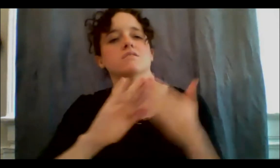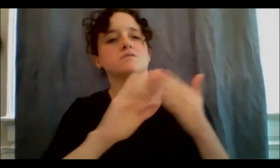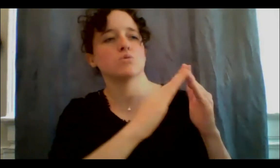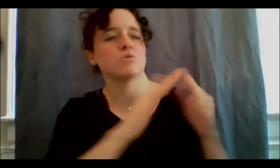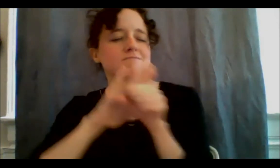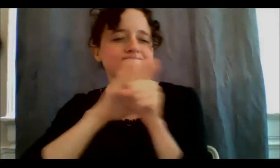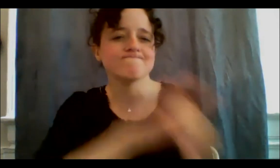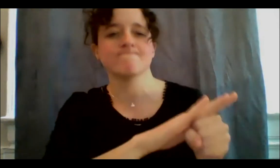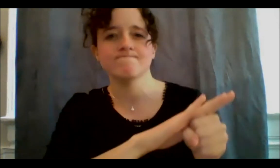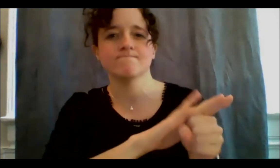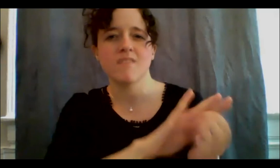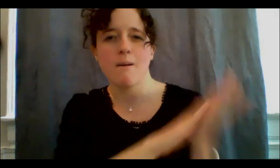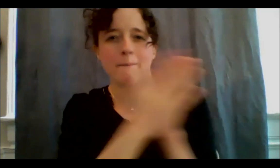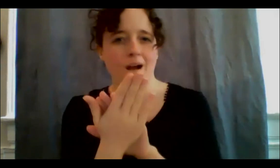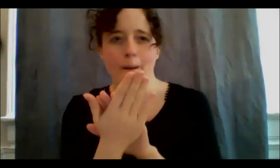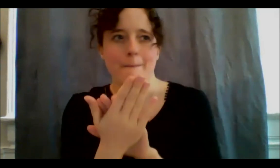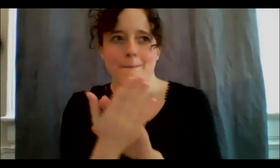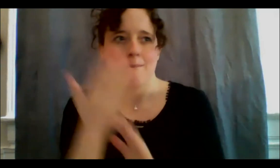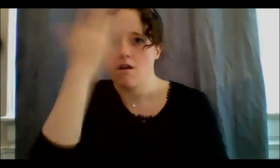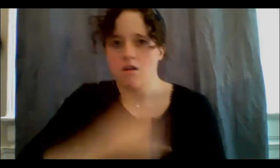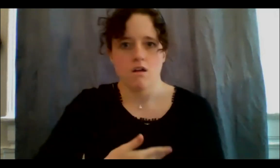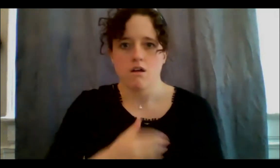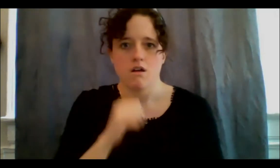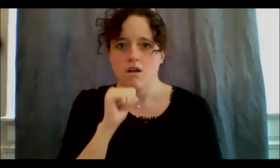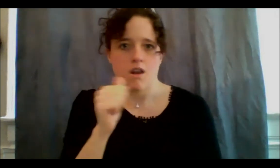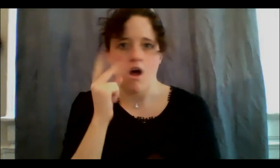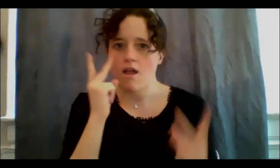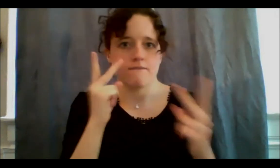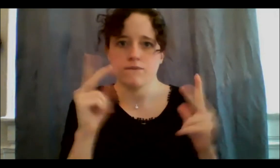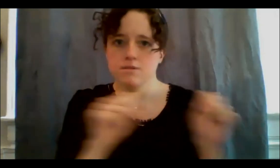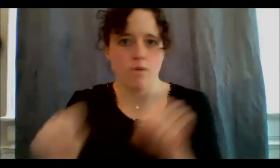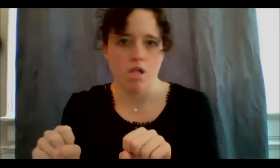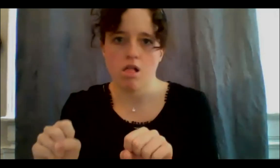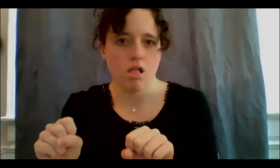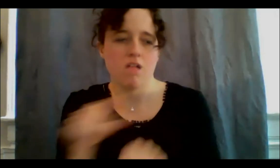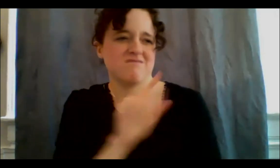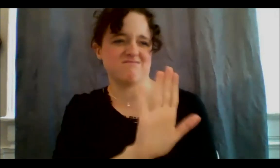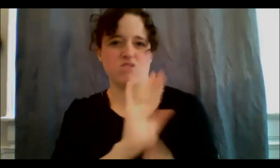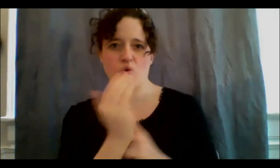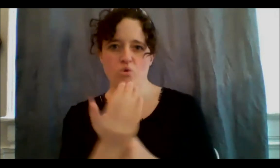basically destroy culture and the people themselves. So the act of